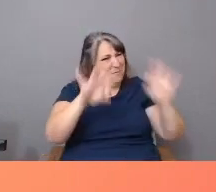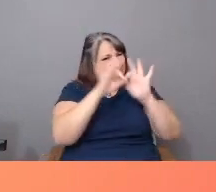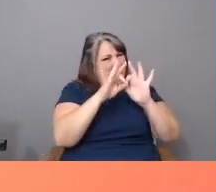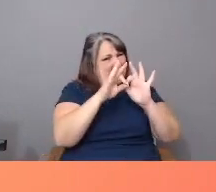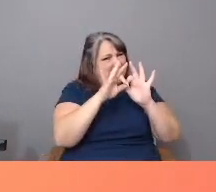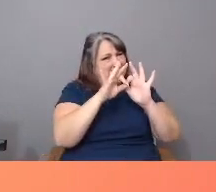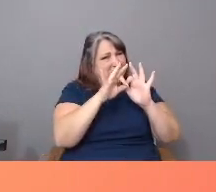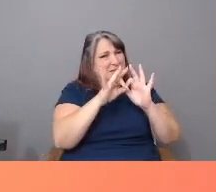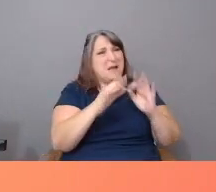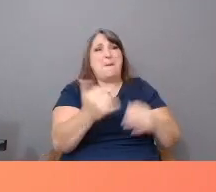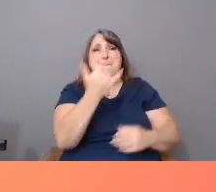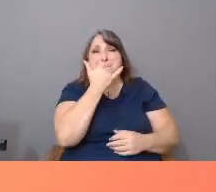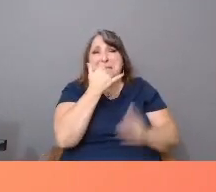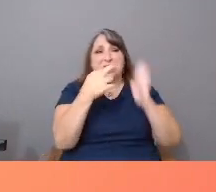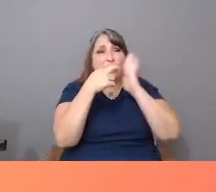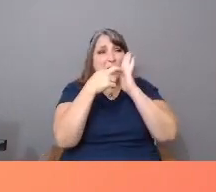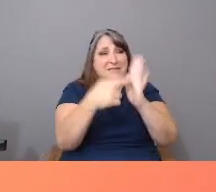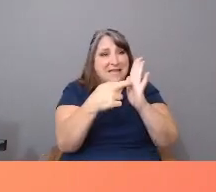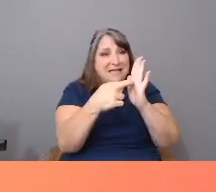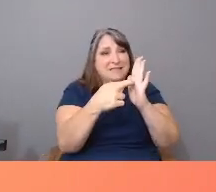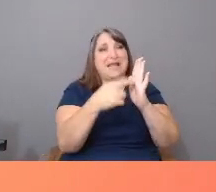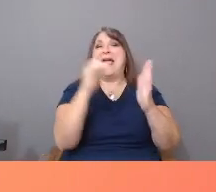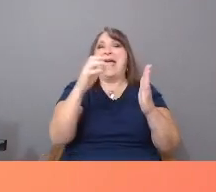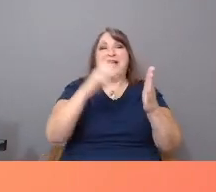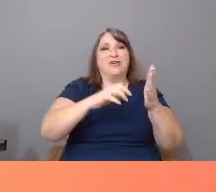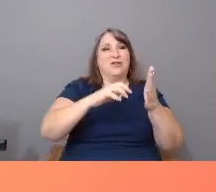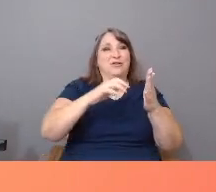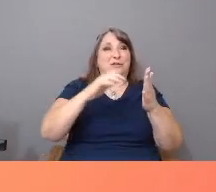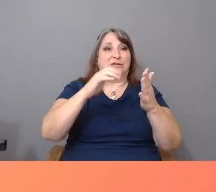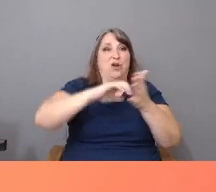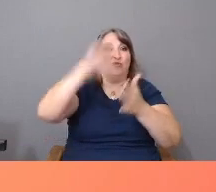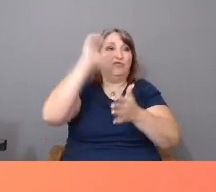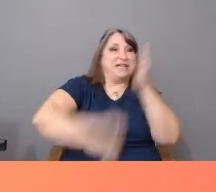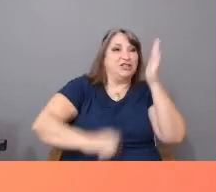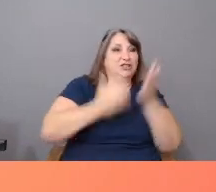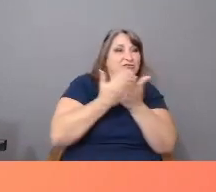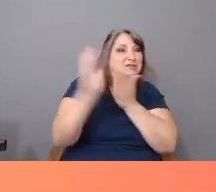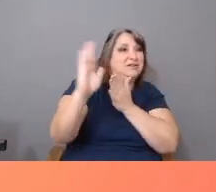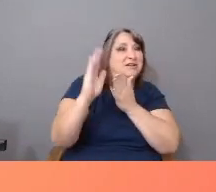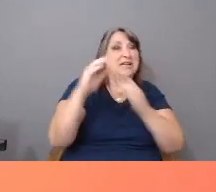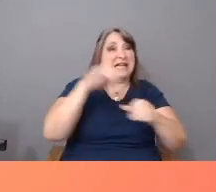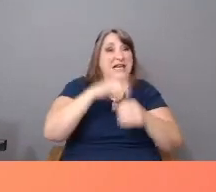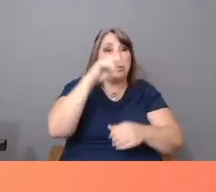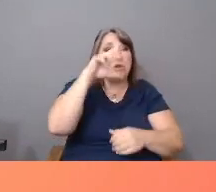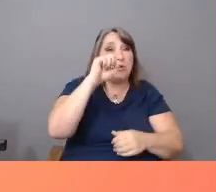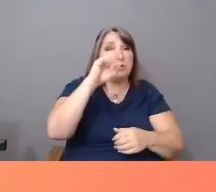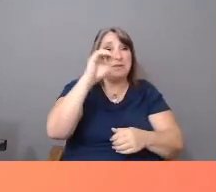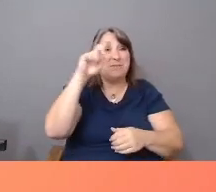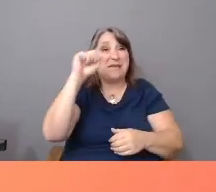Misrepresentation and erasure of Latinx in news, media, and entertainment has reached historic lows,